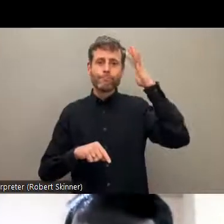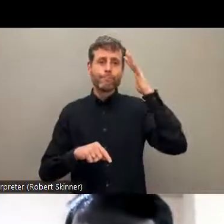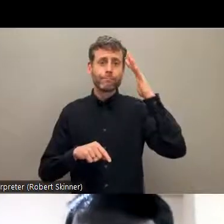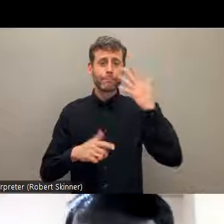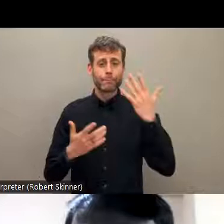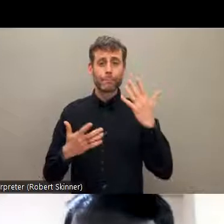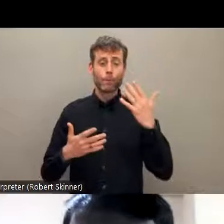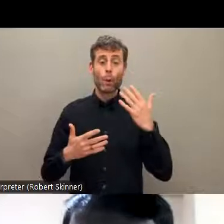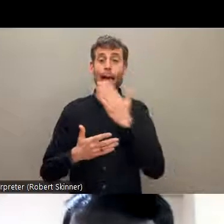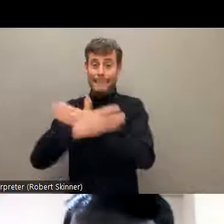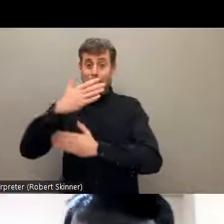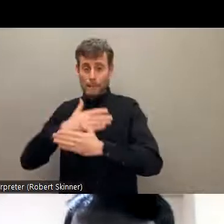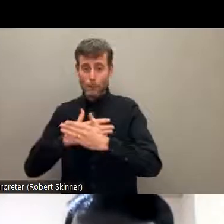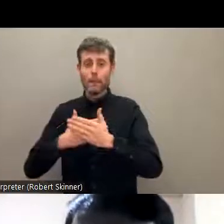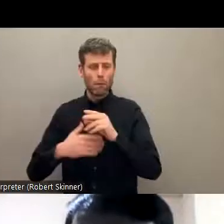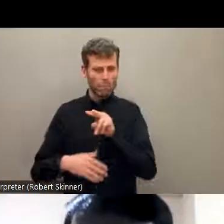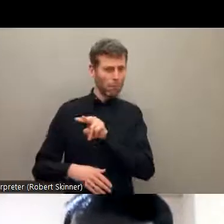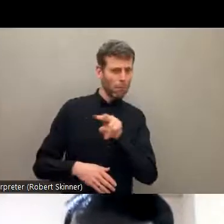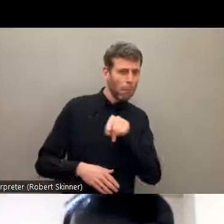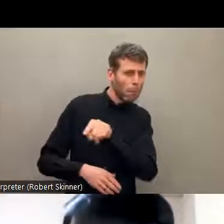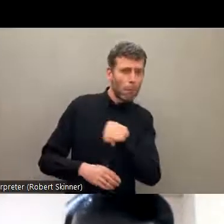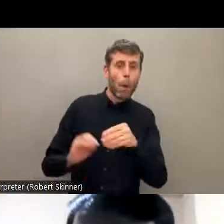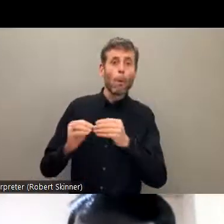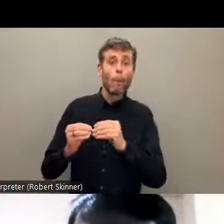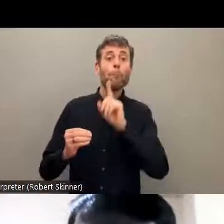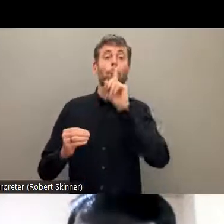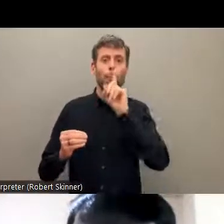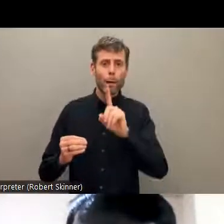And we cannot imagine